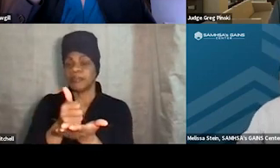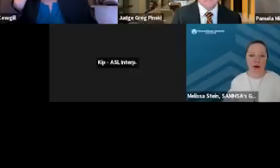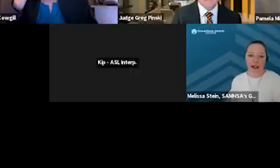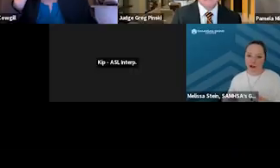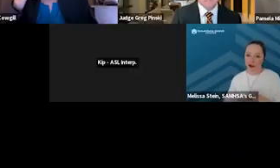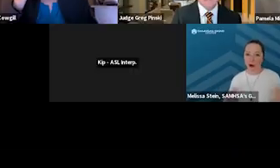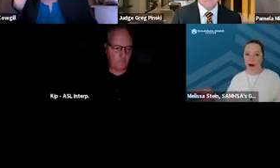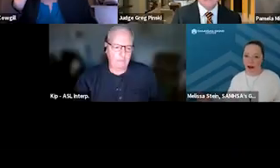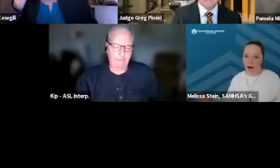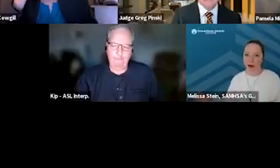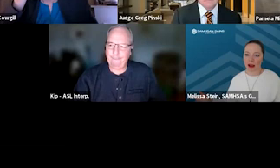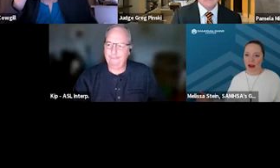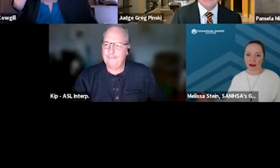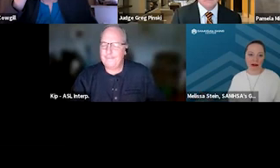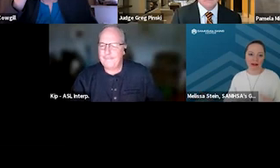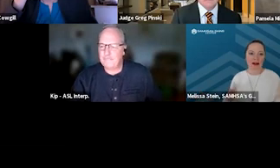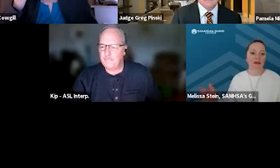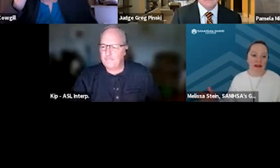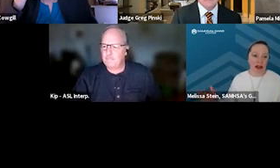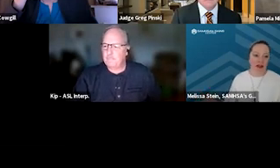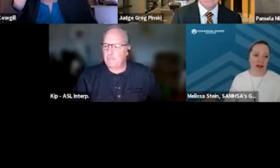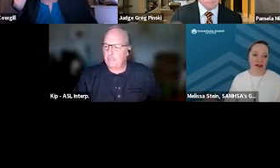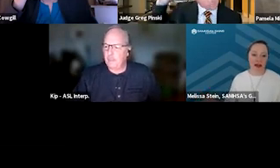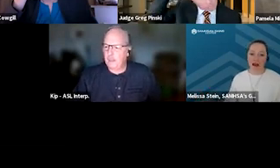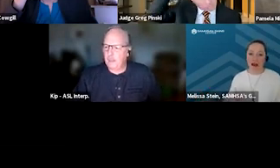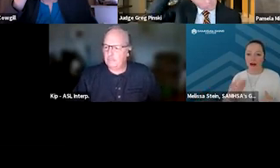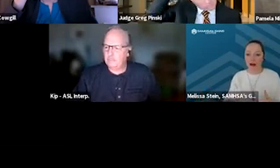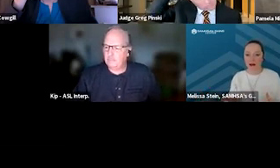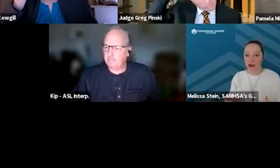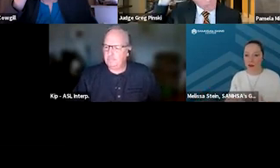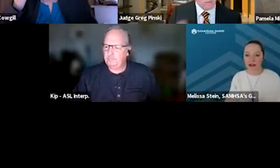How do you get started in creating incentives and sanctions? And Judge Pinski, you know,